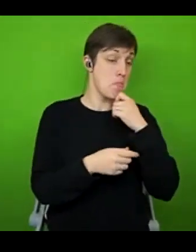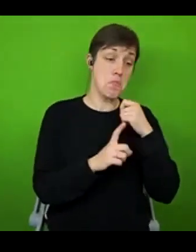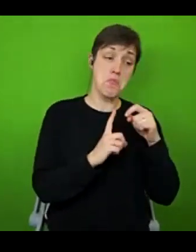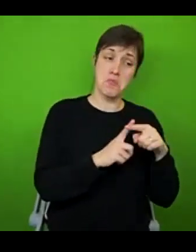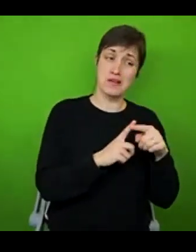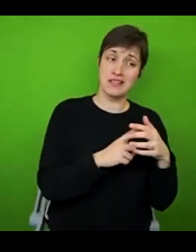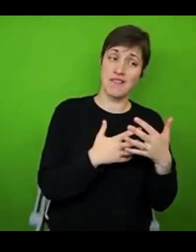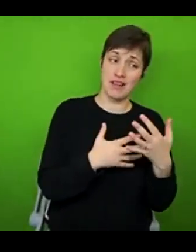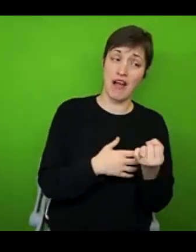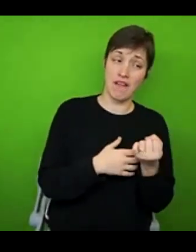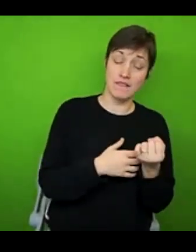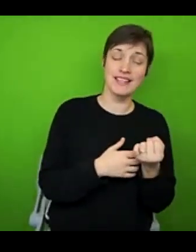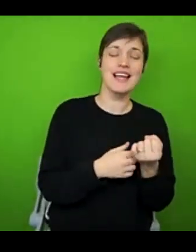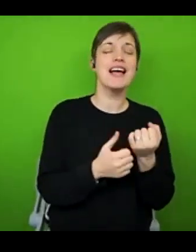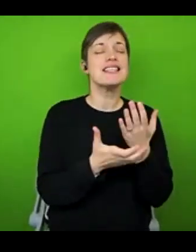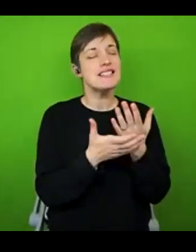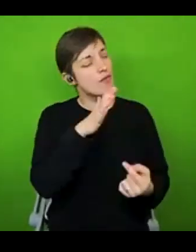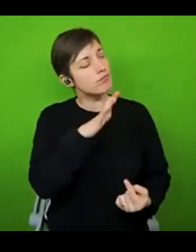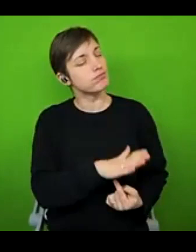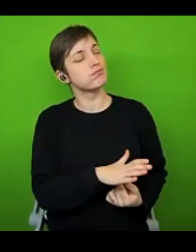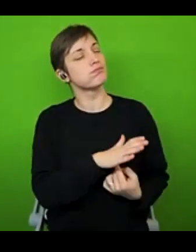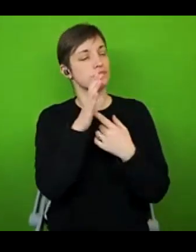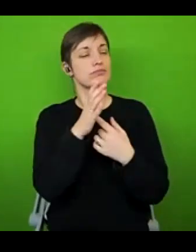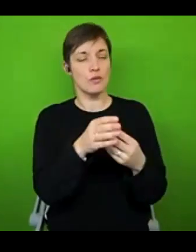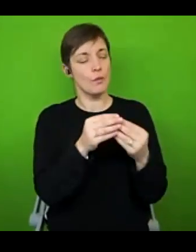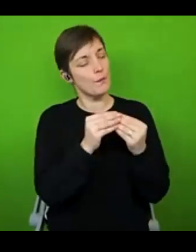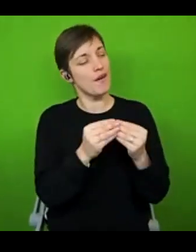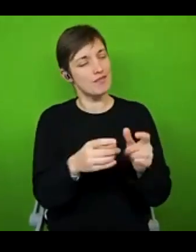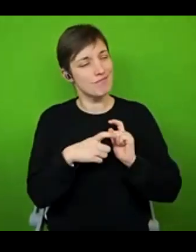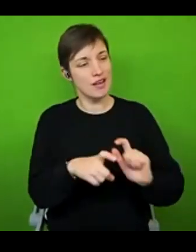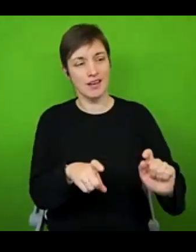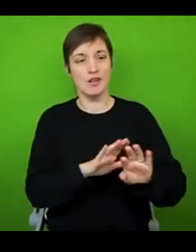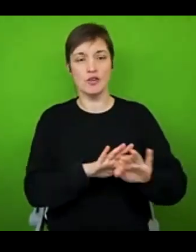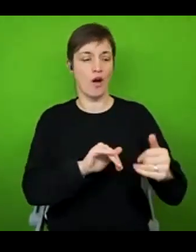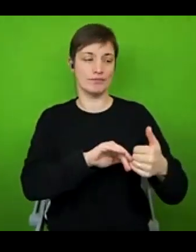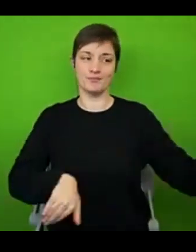valuable to have those people in your life, than cut them off. Because believe me, I've tried that too. And it's not